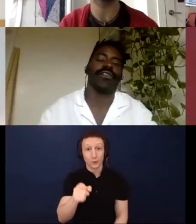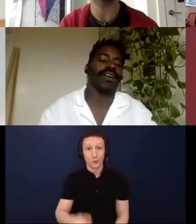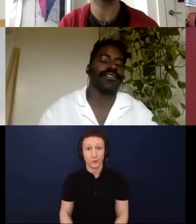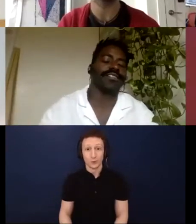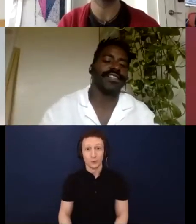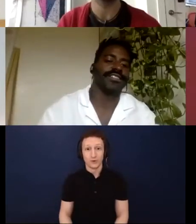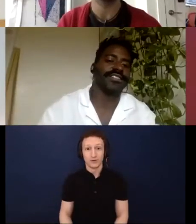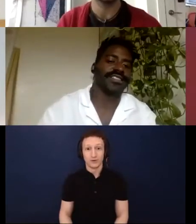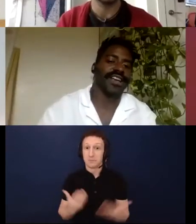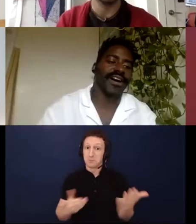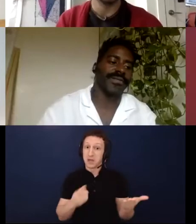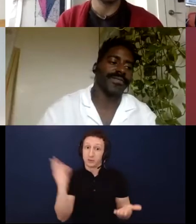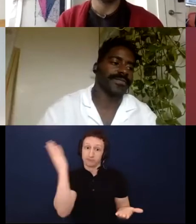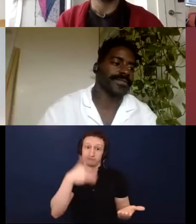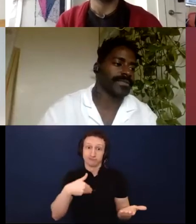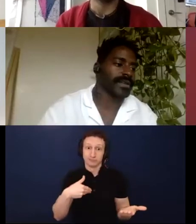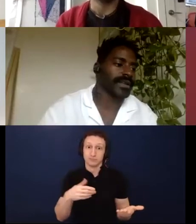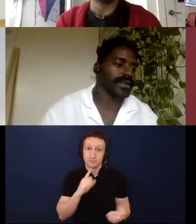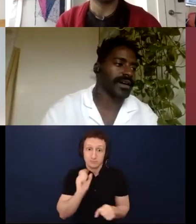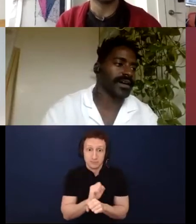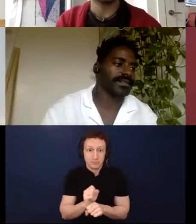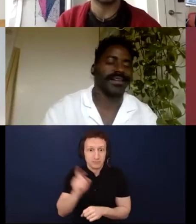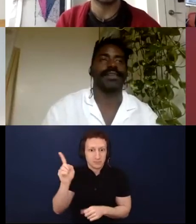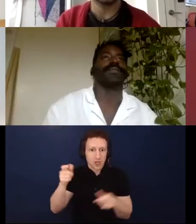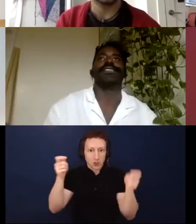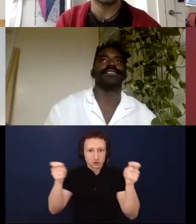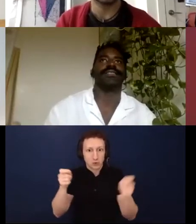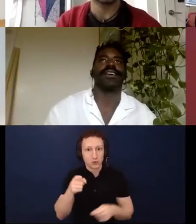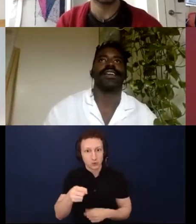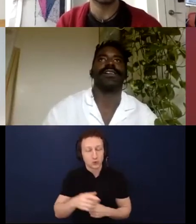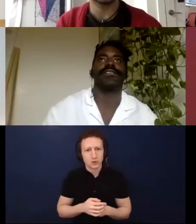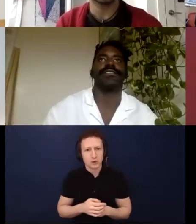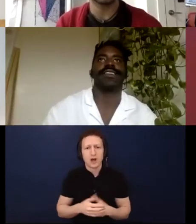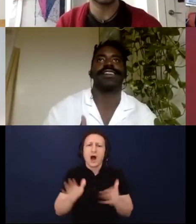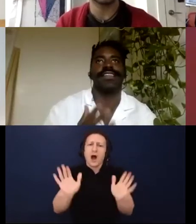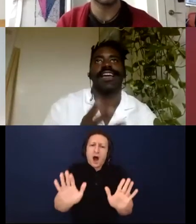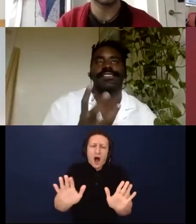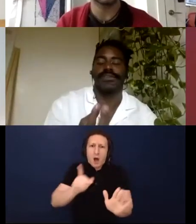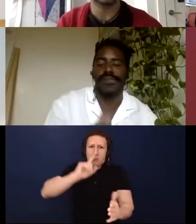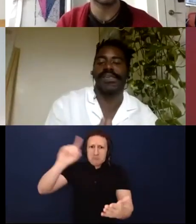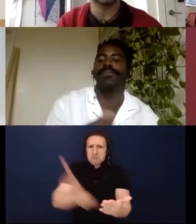advantageous alignments, and I would never say- it's people that